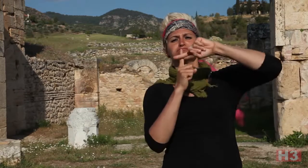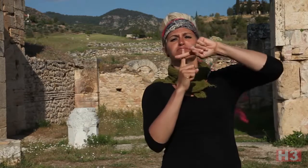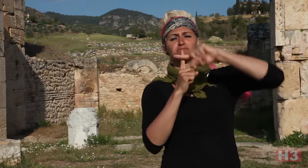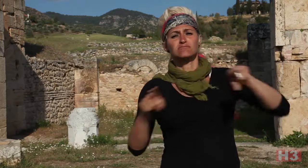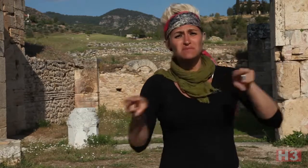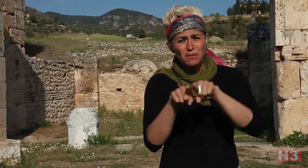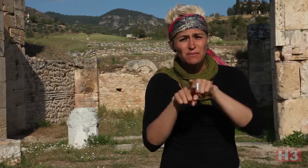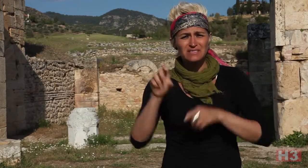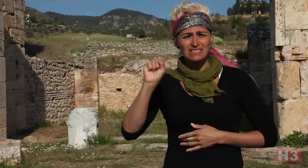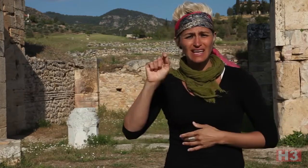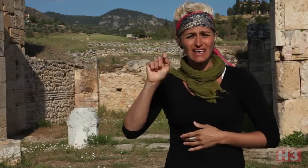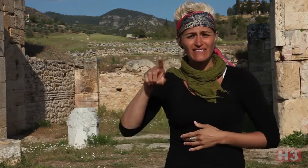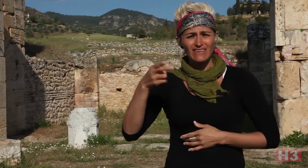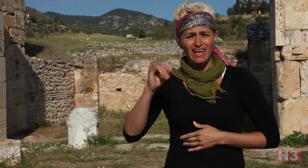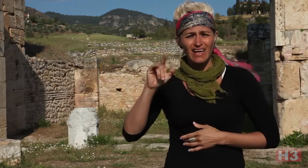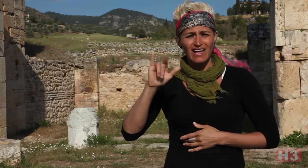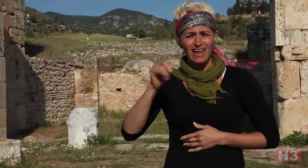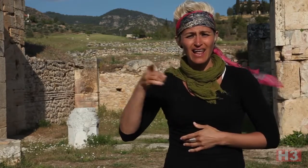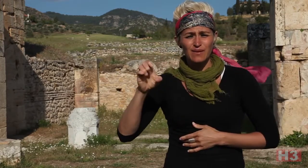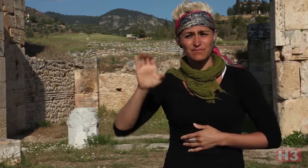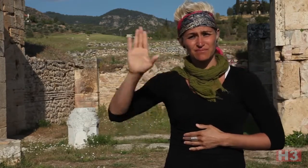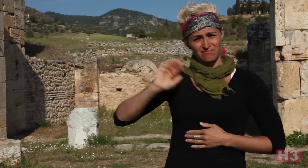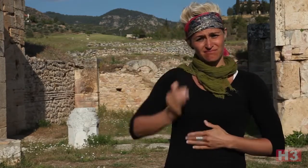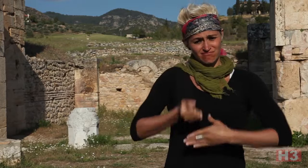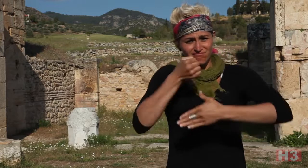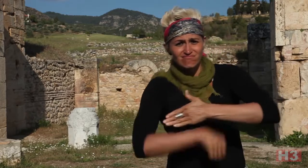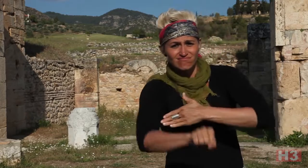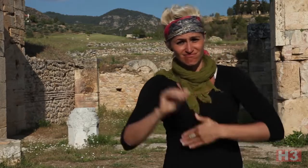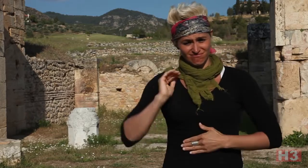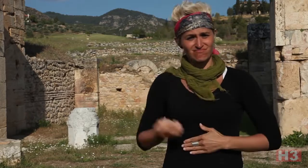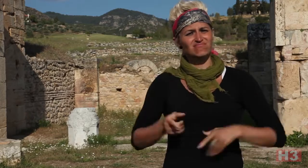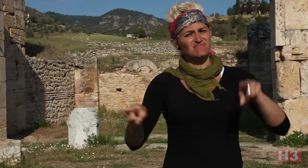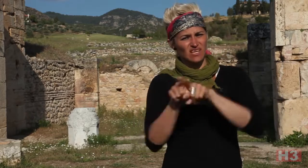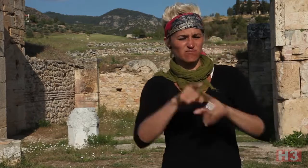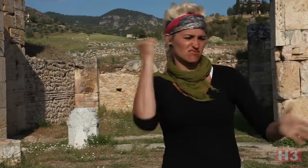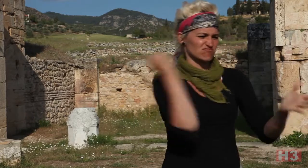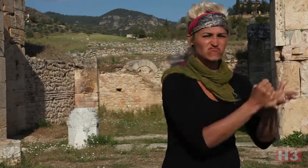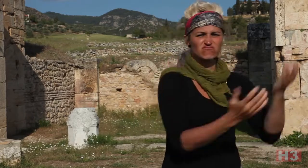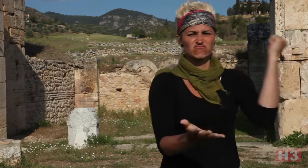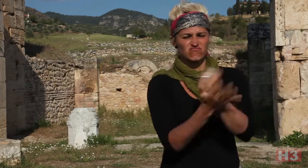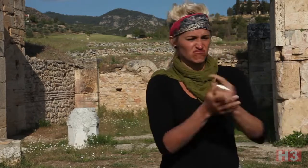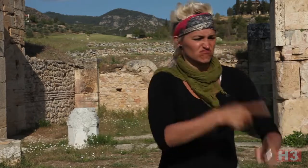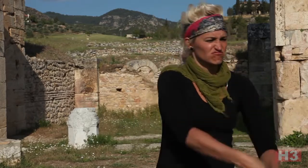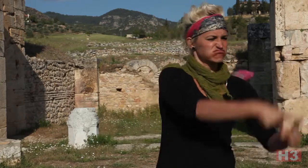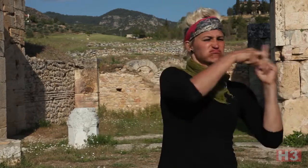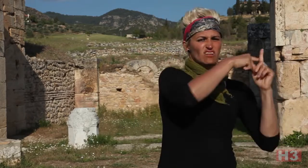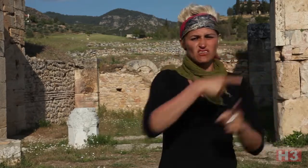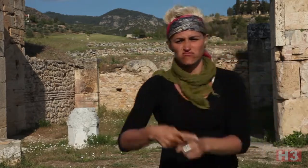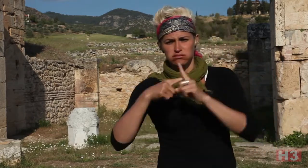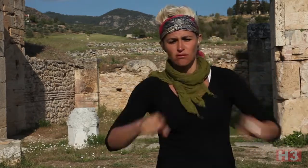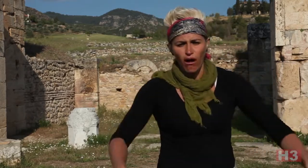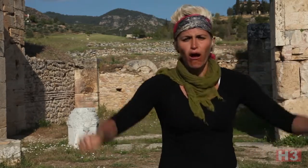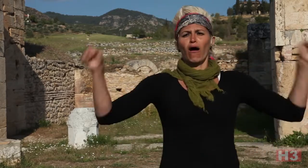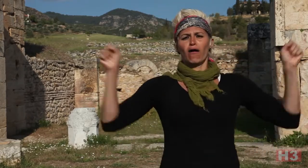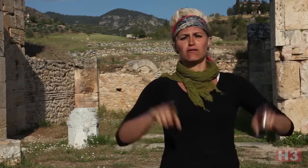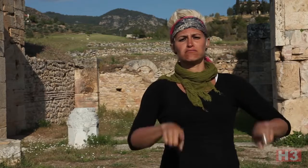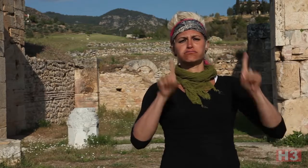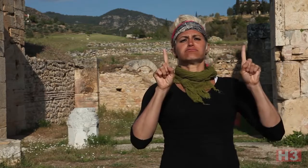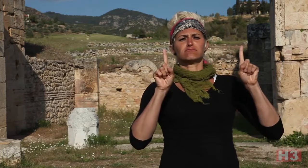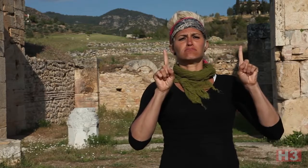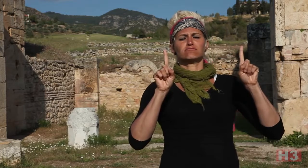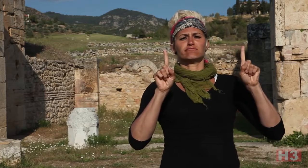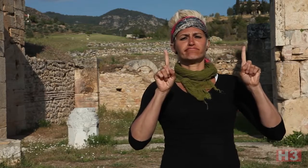His sister was also crucified with him.